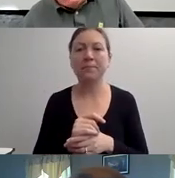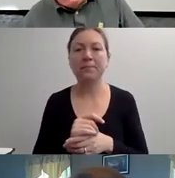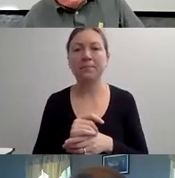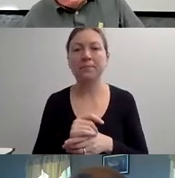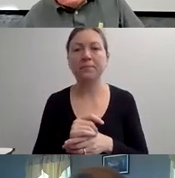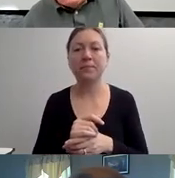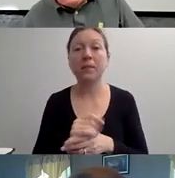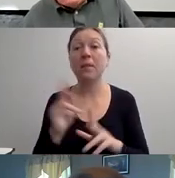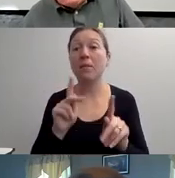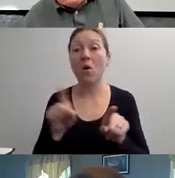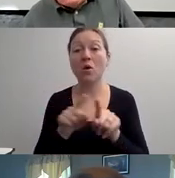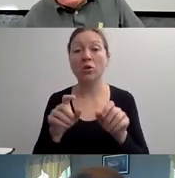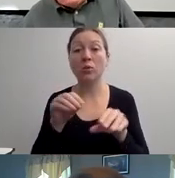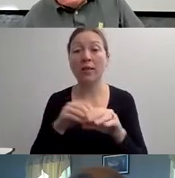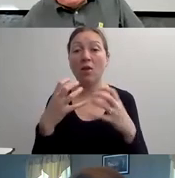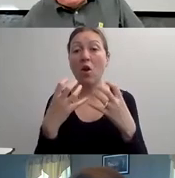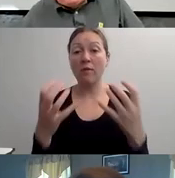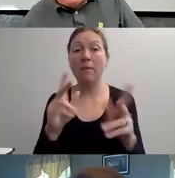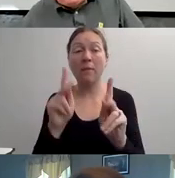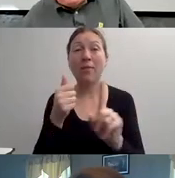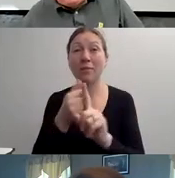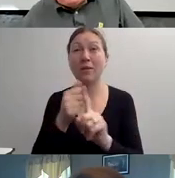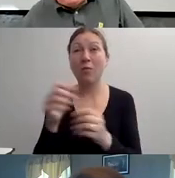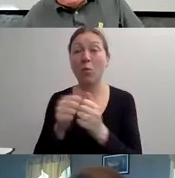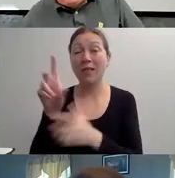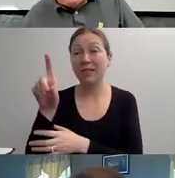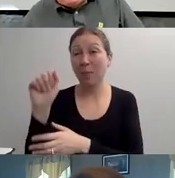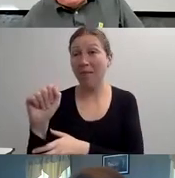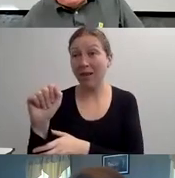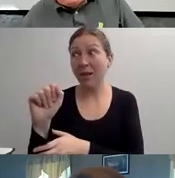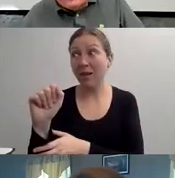"AND THIS IS WHAT I LOVE.